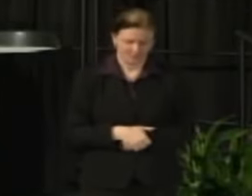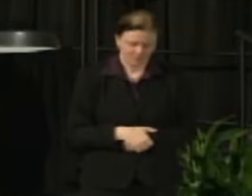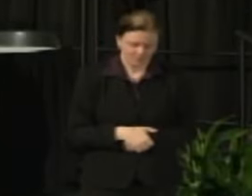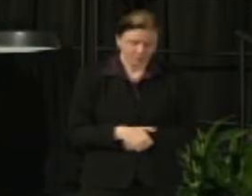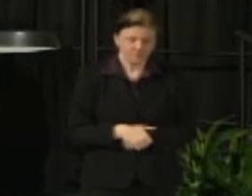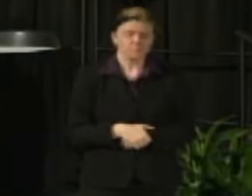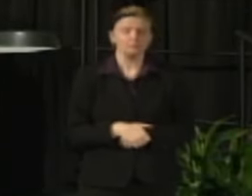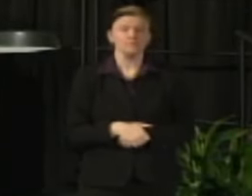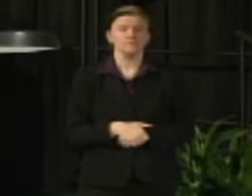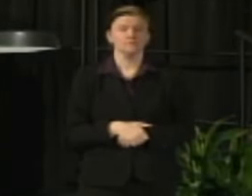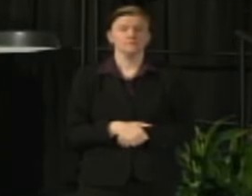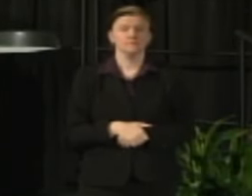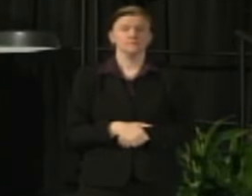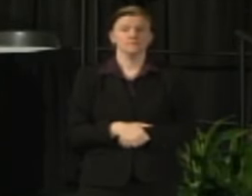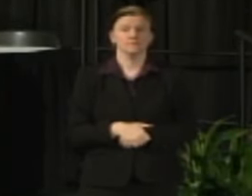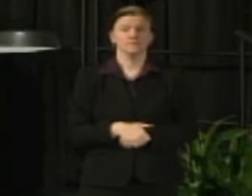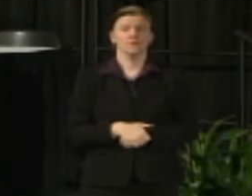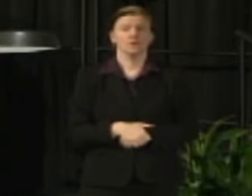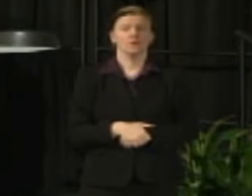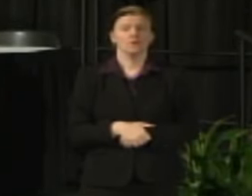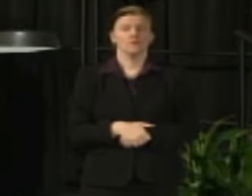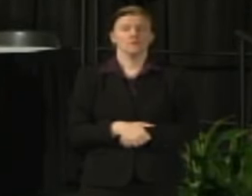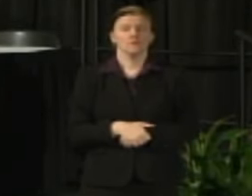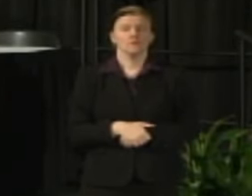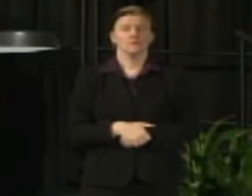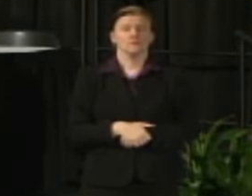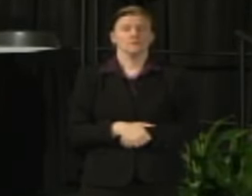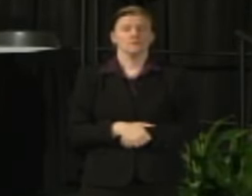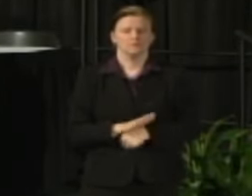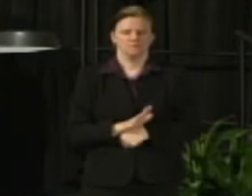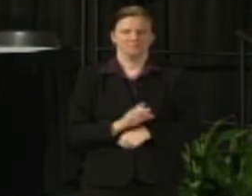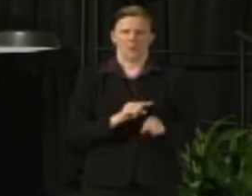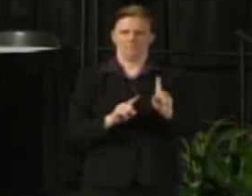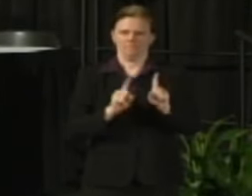What our initial strategy will be and just let me back up for a moment.